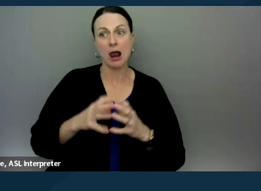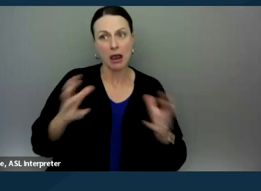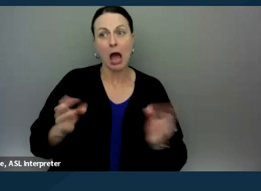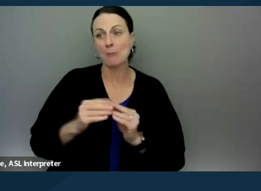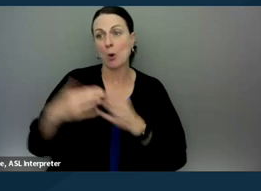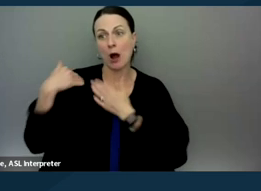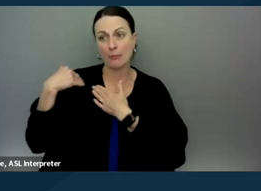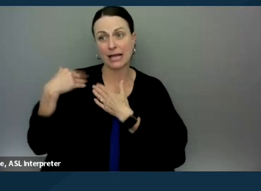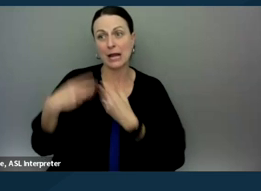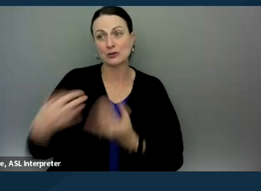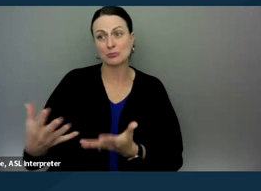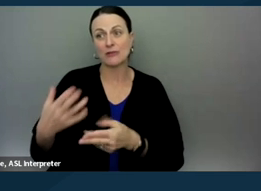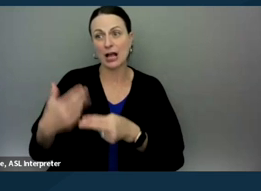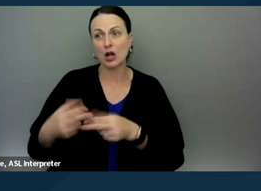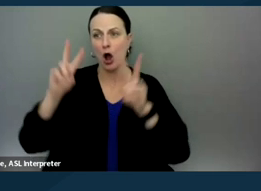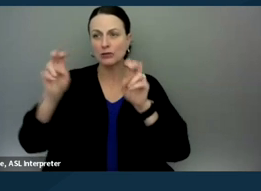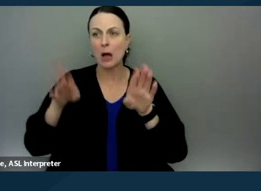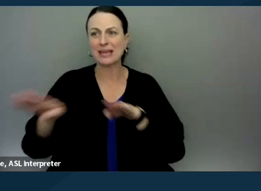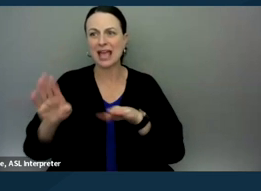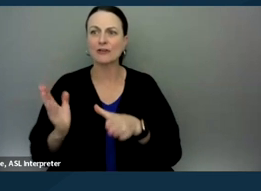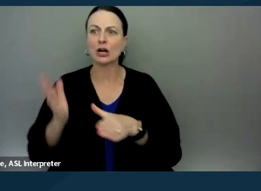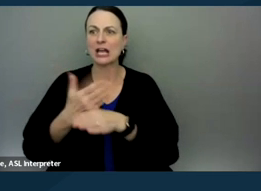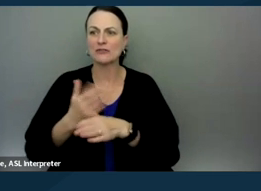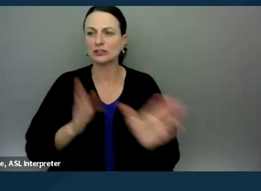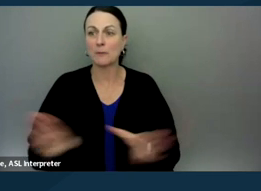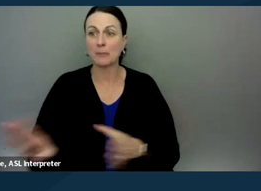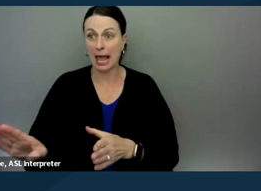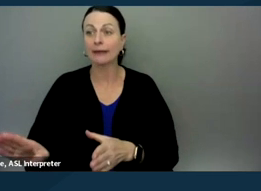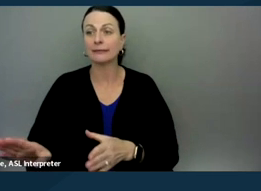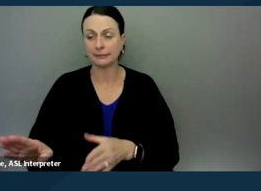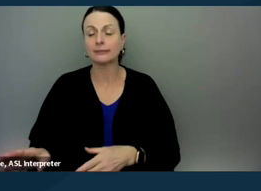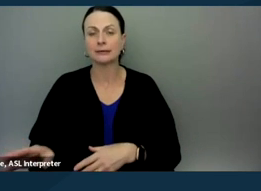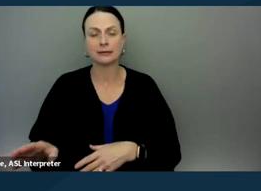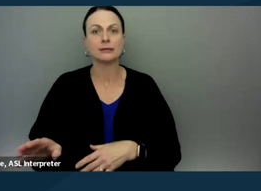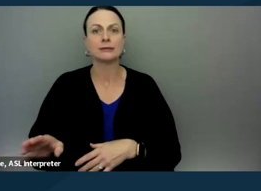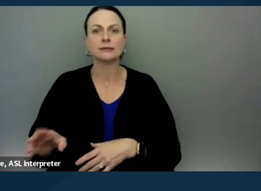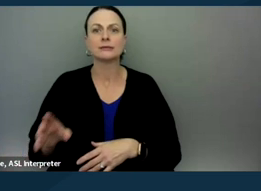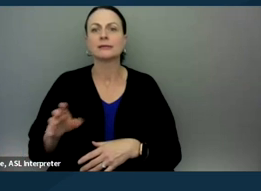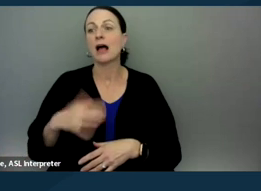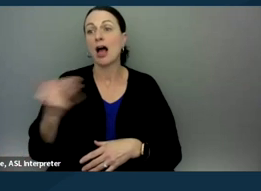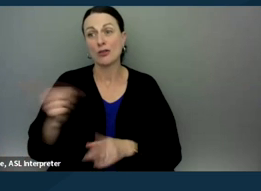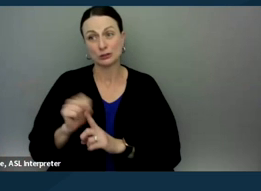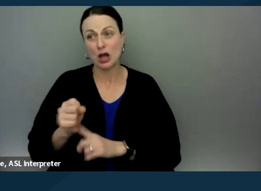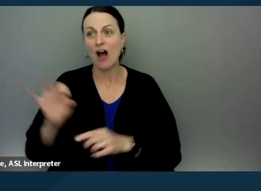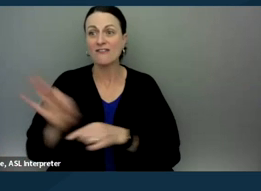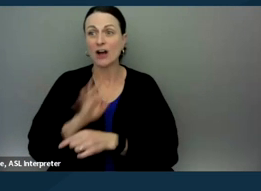with what is called a behavior intervention plan, and in some other instances are required to provide a functional behavioral assessment.